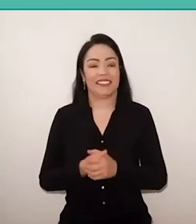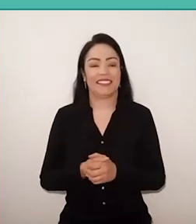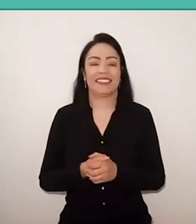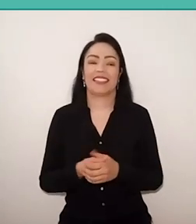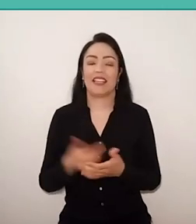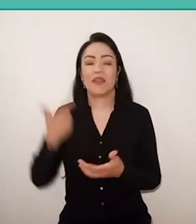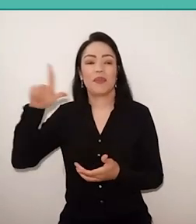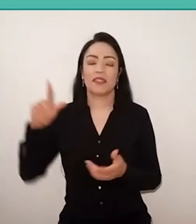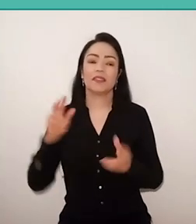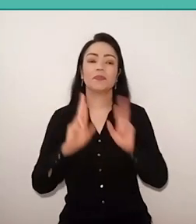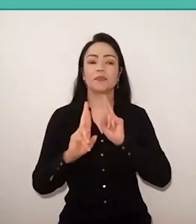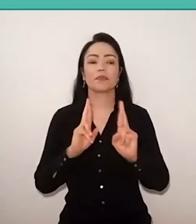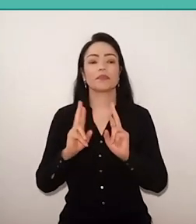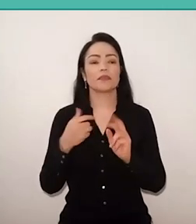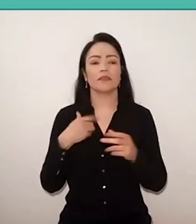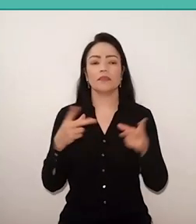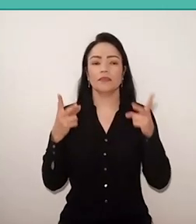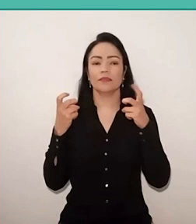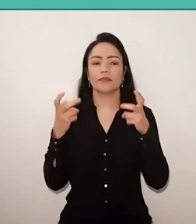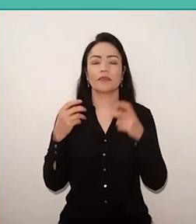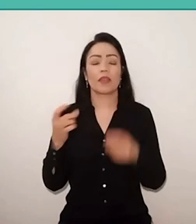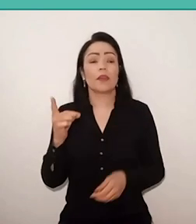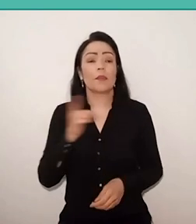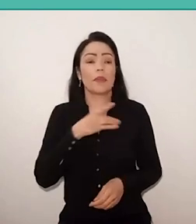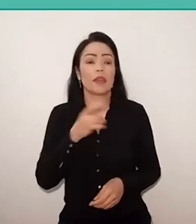I see that fear and hate by Paulo Freire